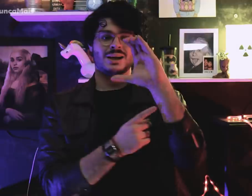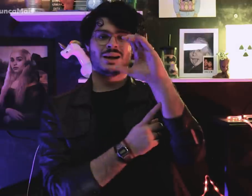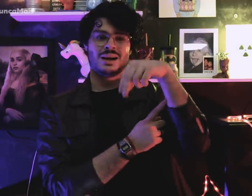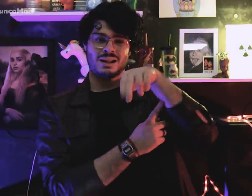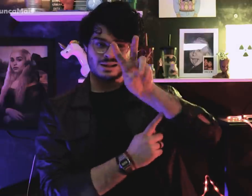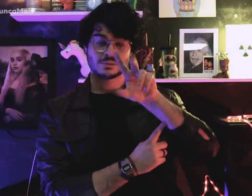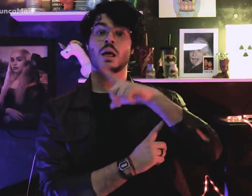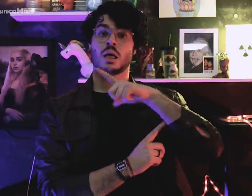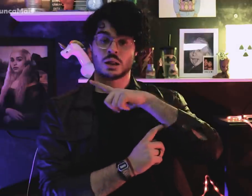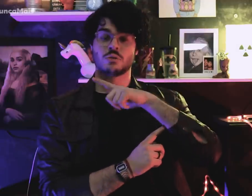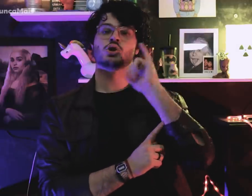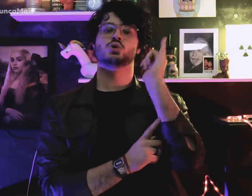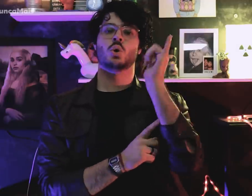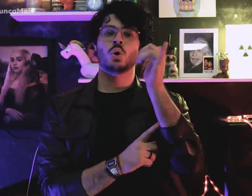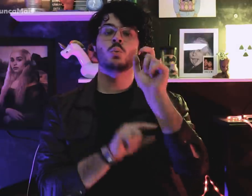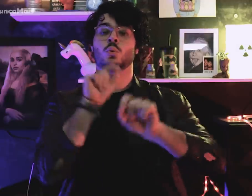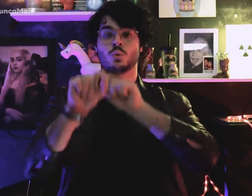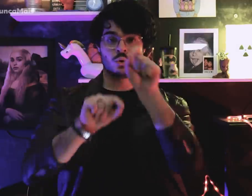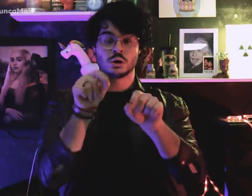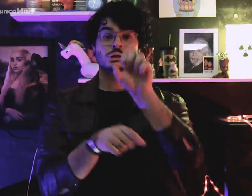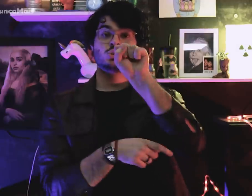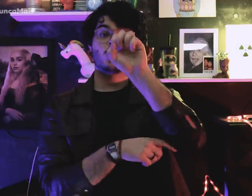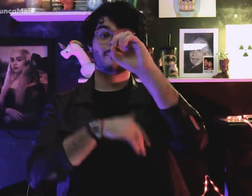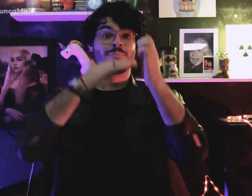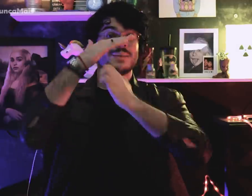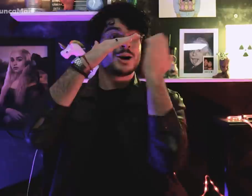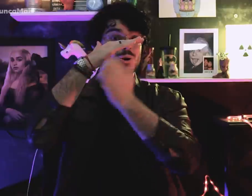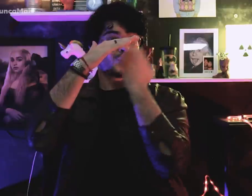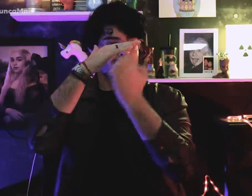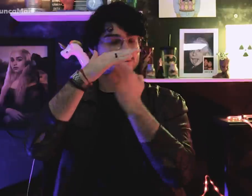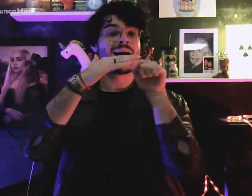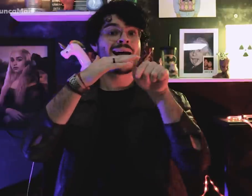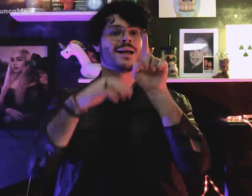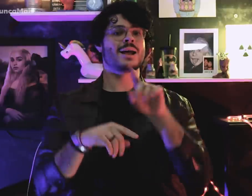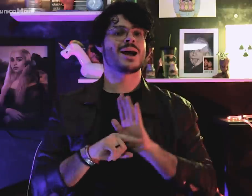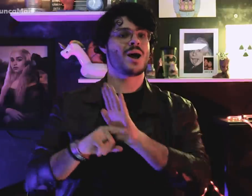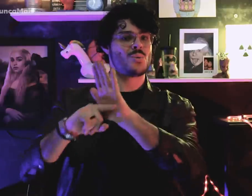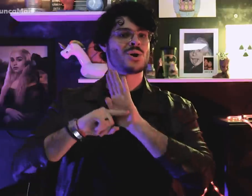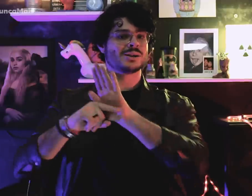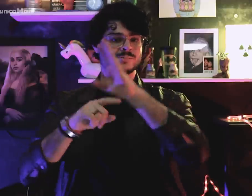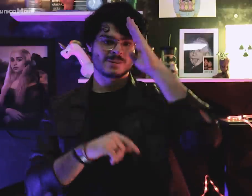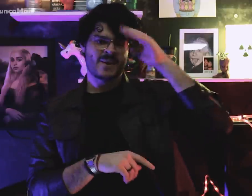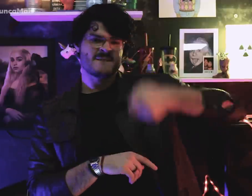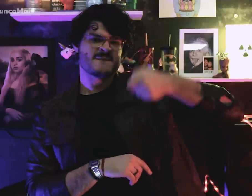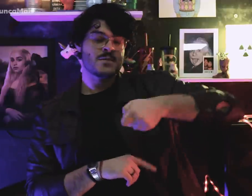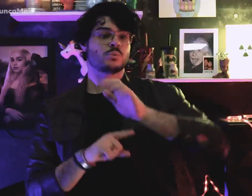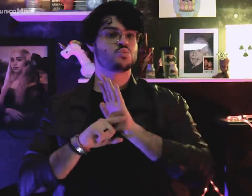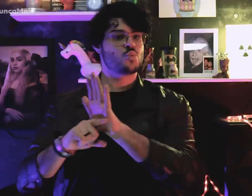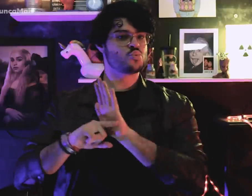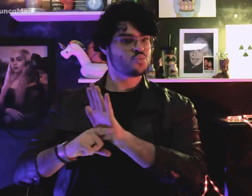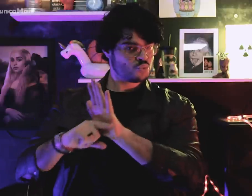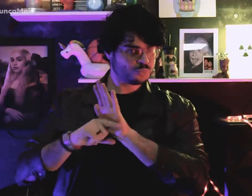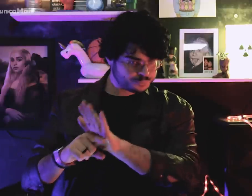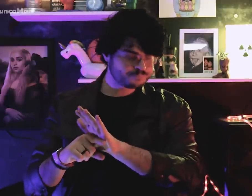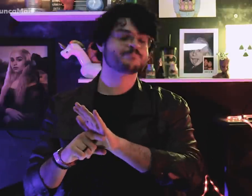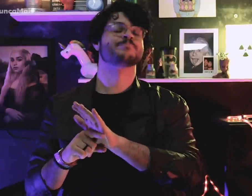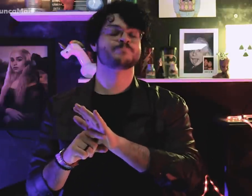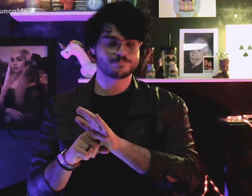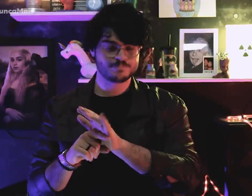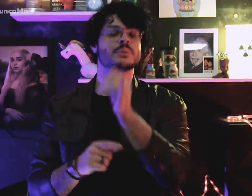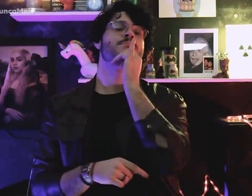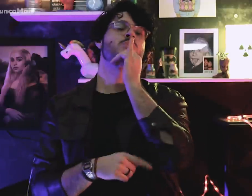O relatório da CNV confirmou que mais de 80 empresas colaboraram com a ditadura militar, como